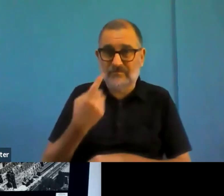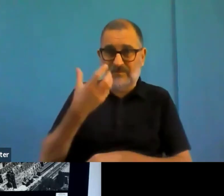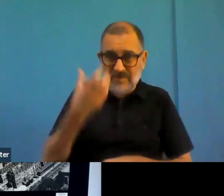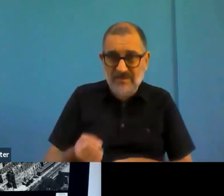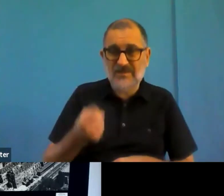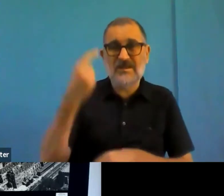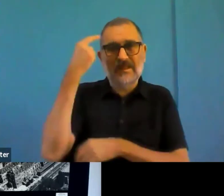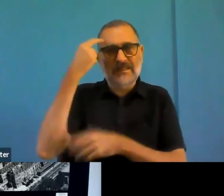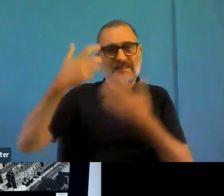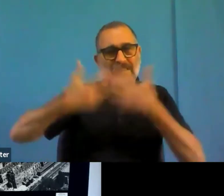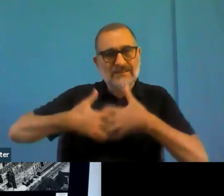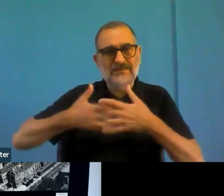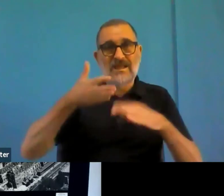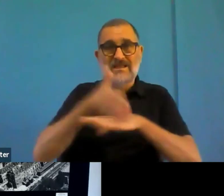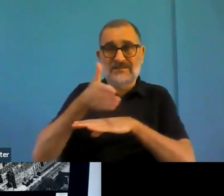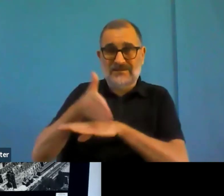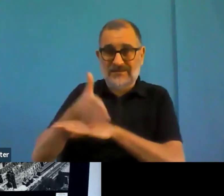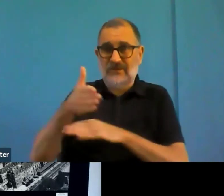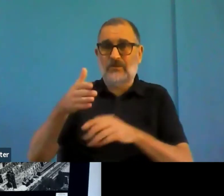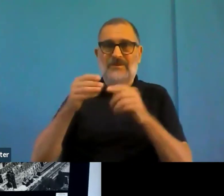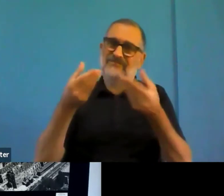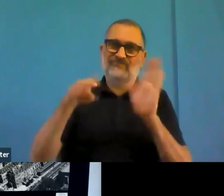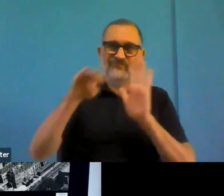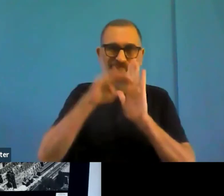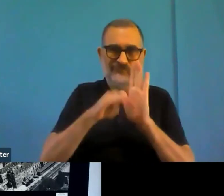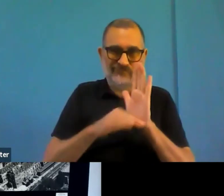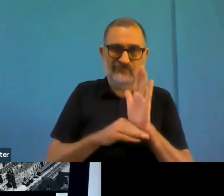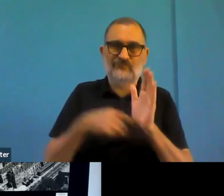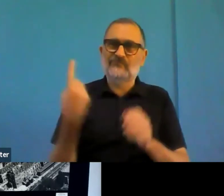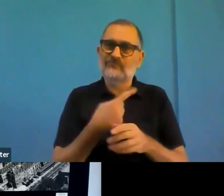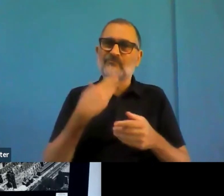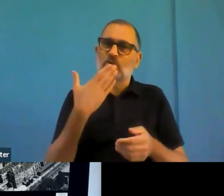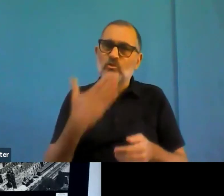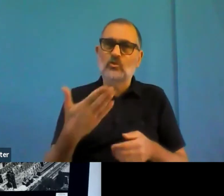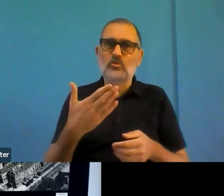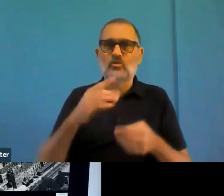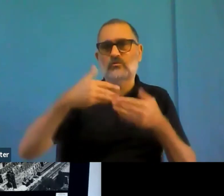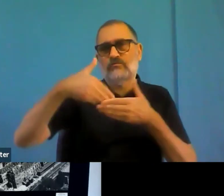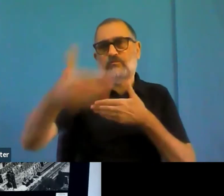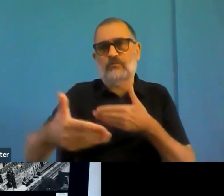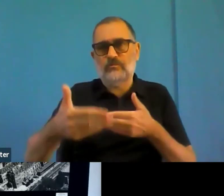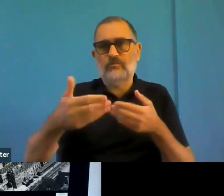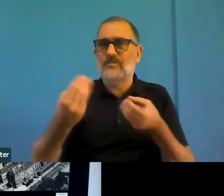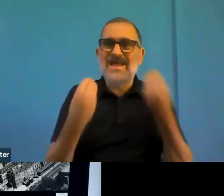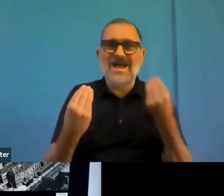And one thing I was certainly concerned about was exactly this, that it's actually then super easy just to put an accessibility statement up saying nothing's accessible.